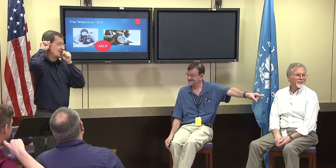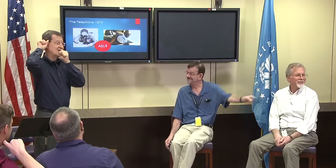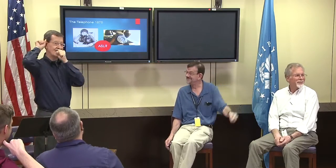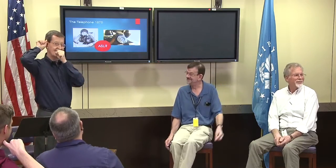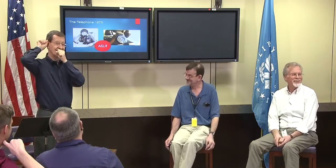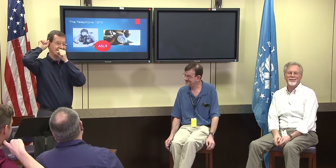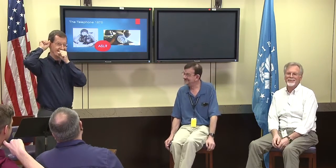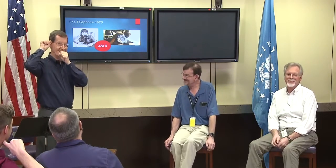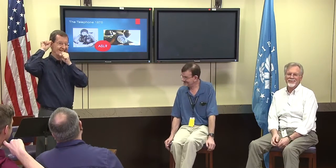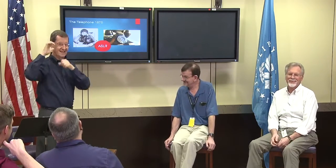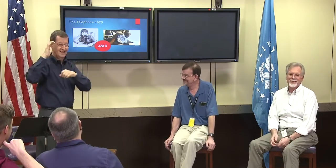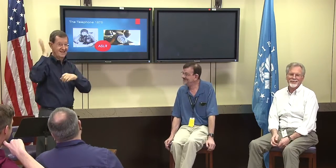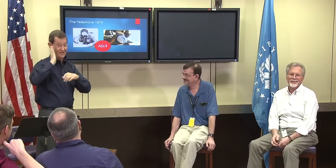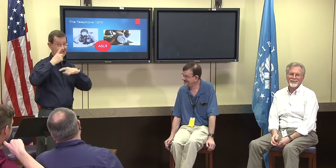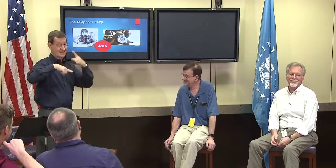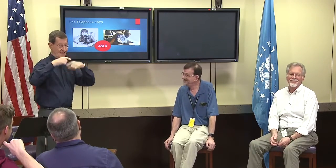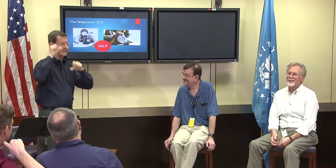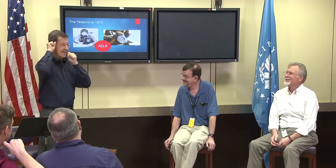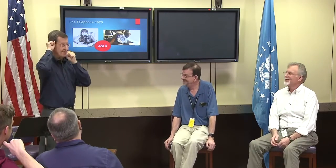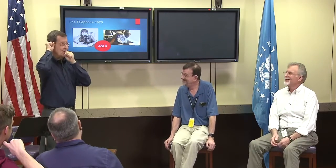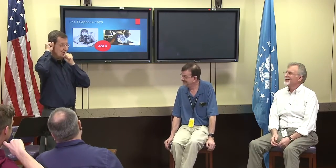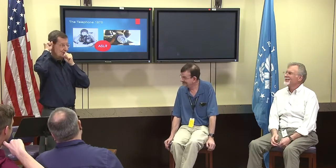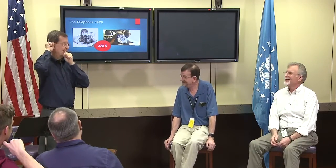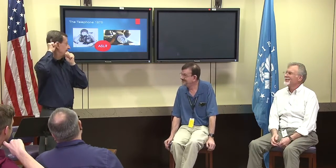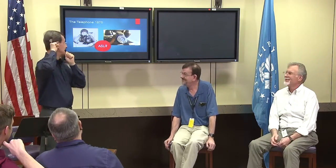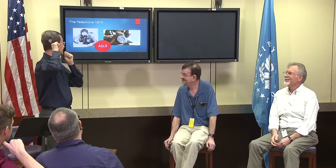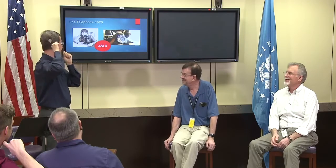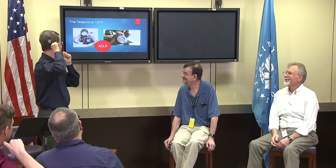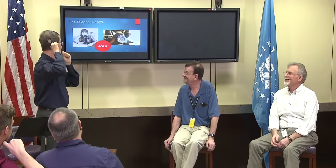Yes, that's the sign we used to use that telephone